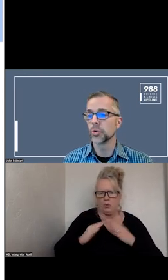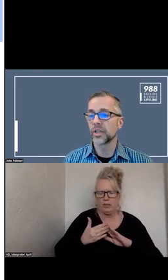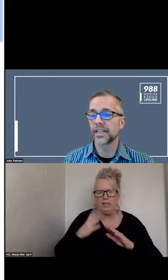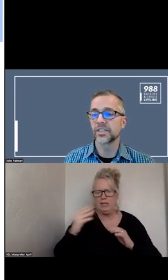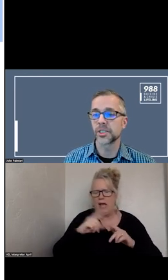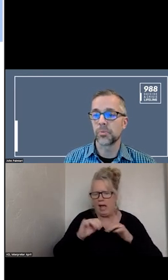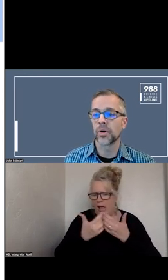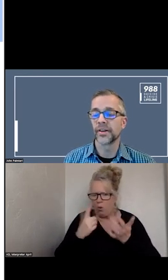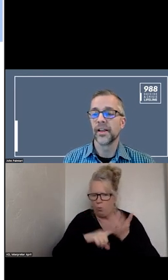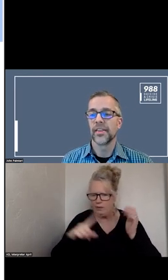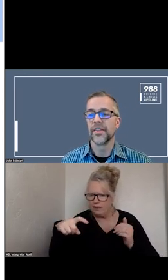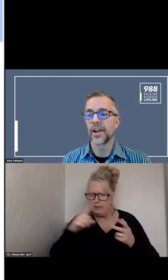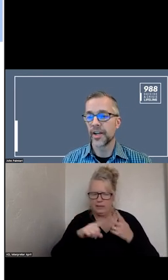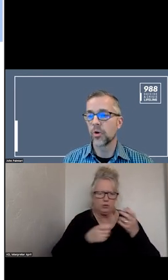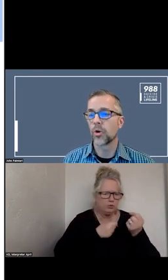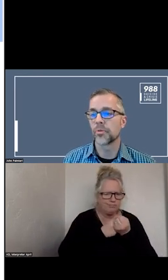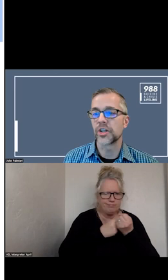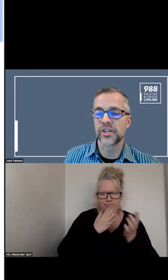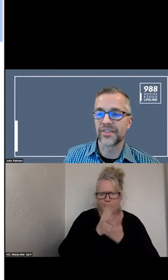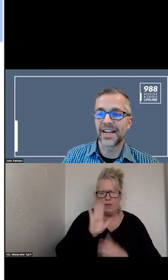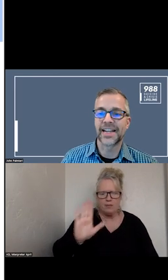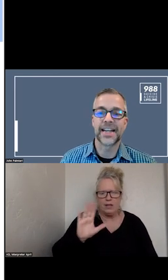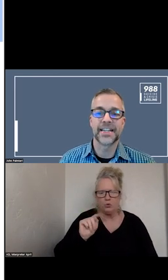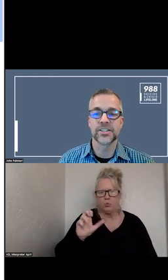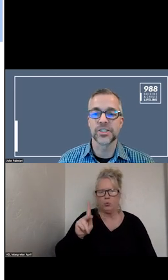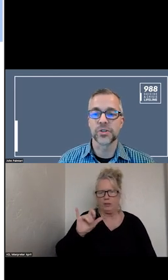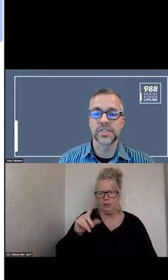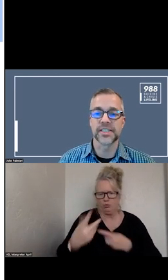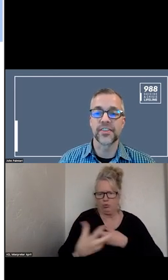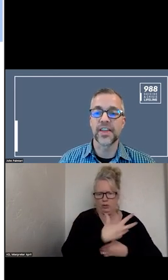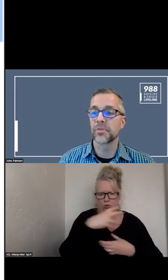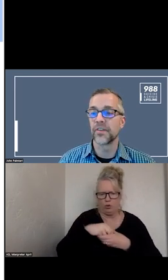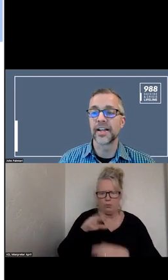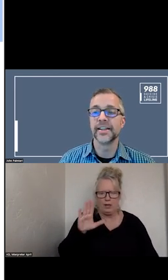TOOL KITS FOR THEIR INCORPORATION OF THE SERVICES THEY PROVIDE